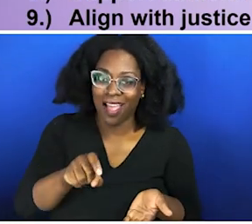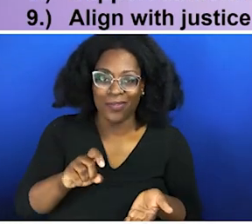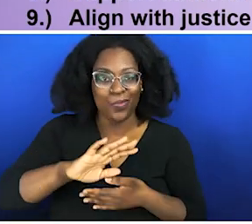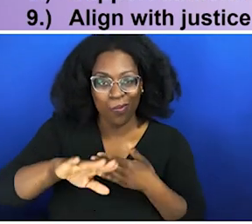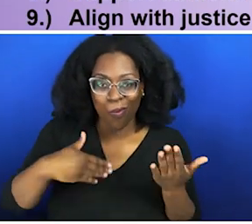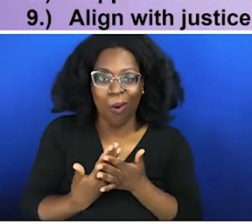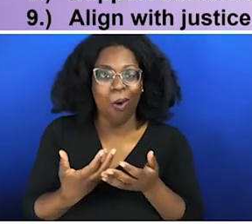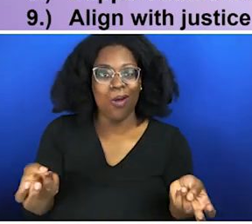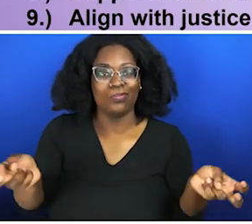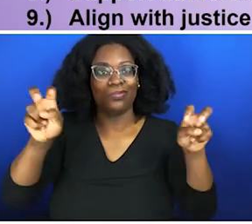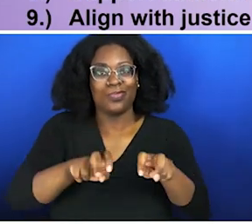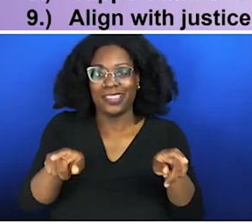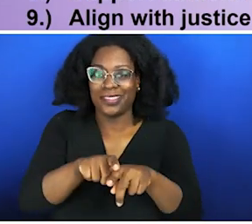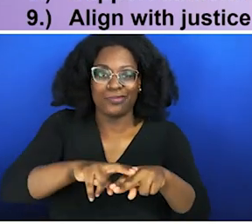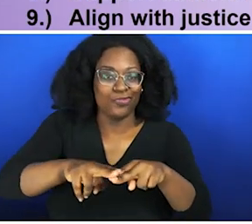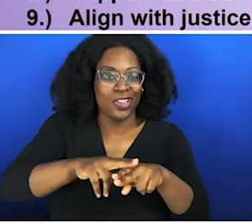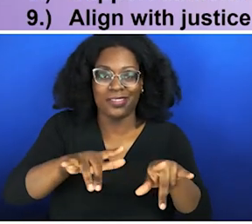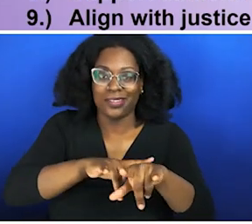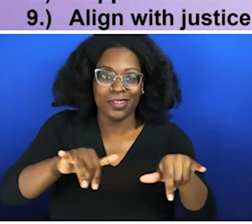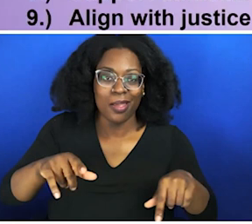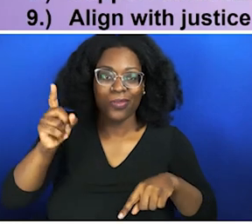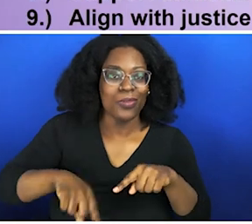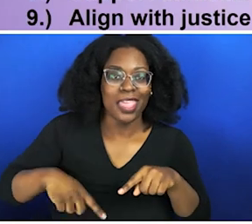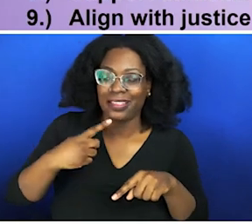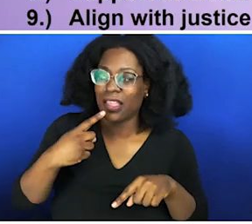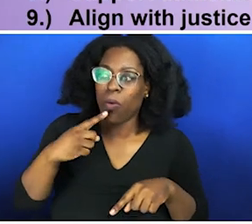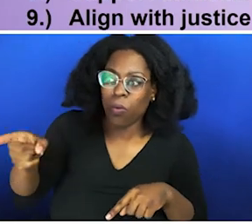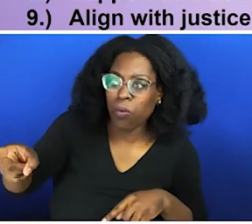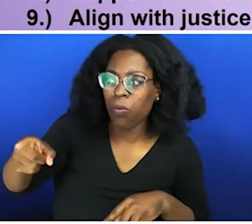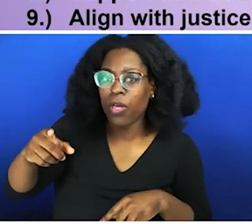like, no, we all have to get on this board, on the same train, at the same exact time.